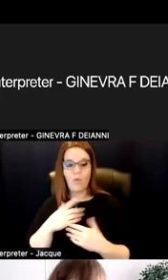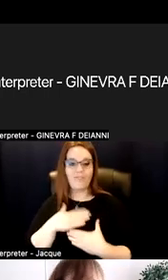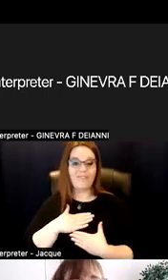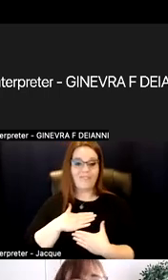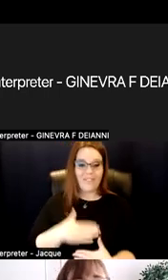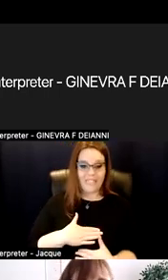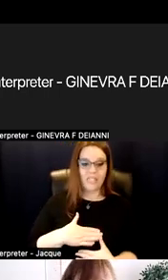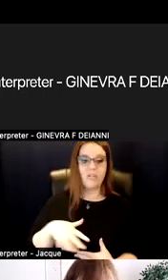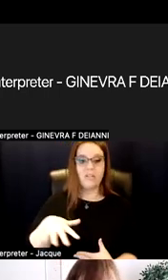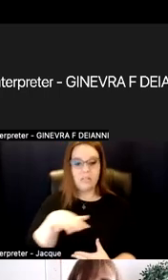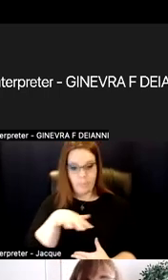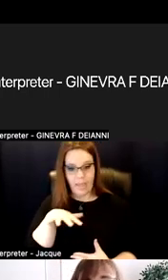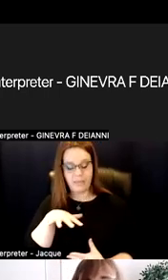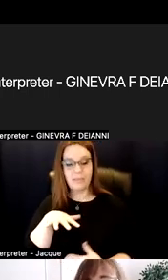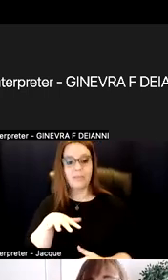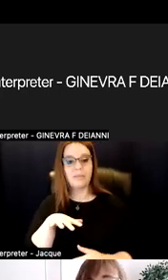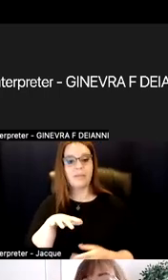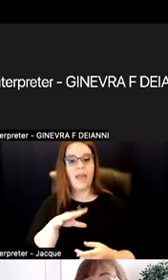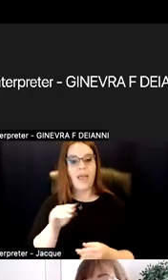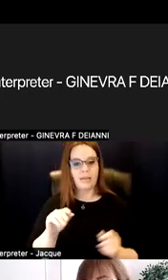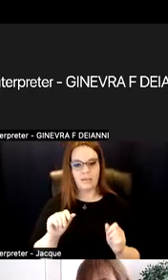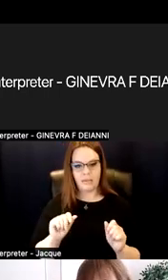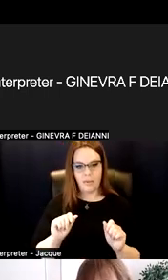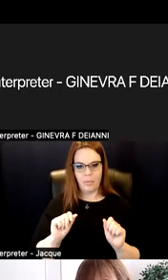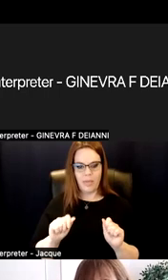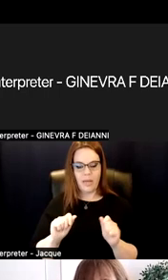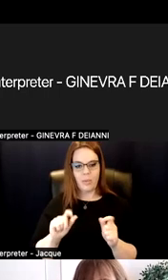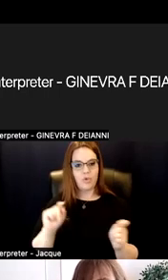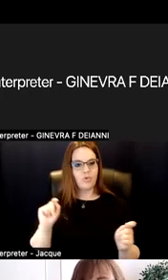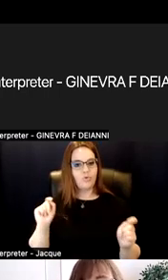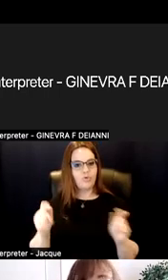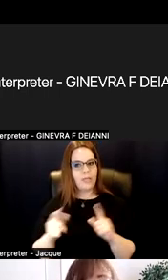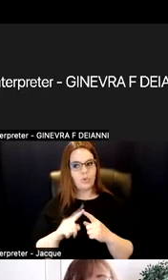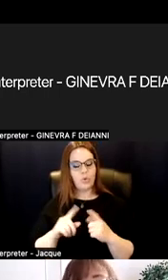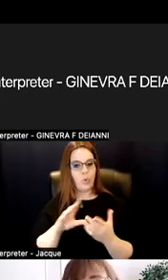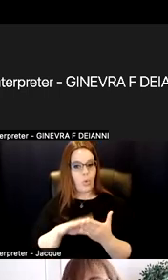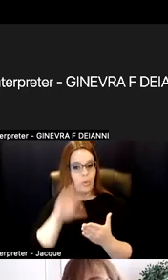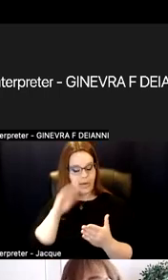and translating it into the learning space. So we're looking at representations.